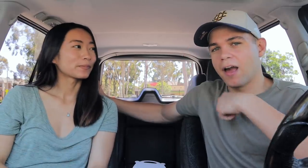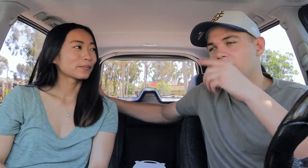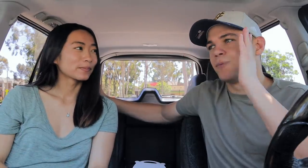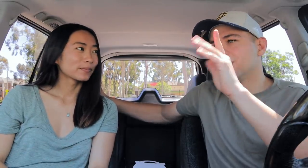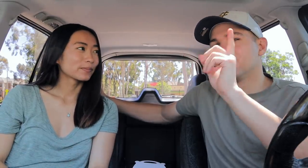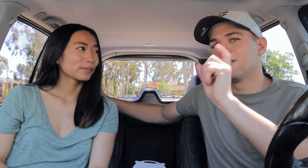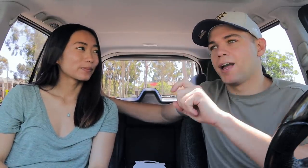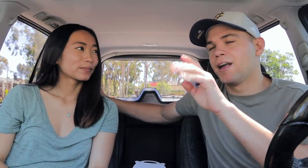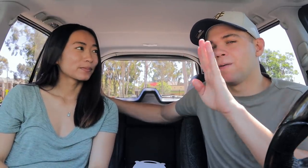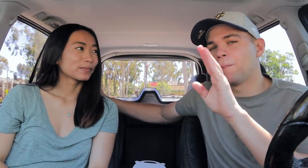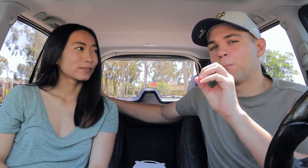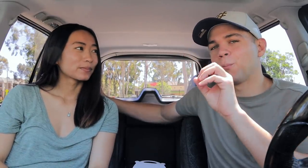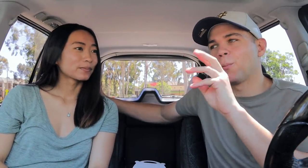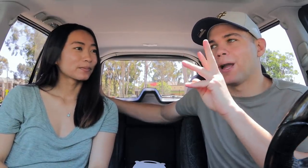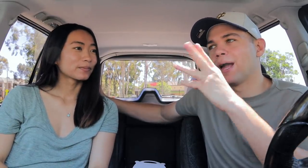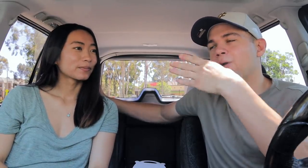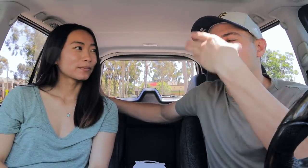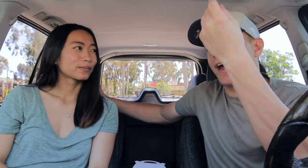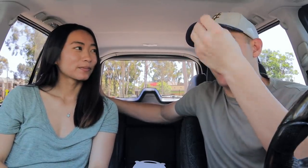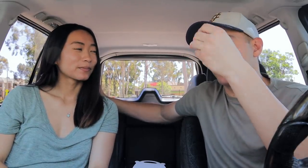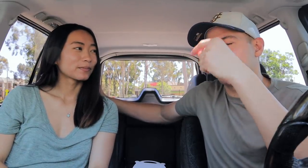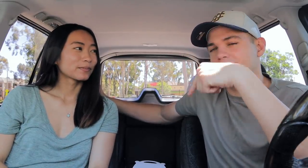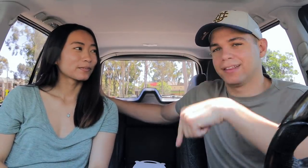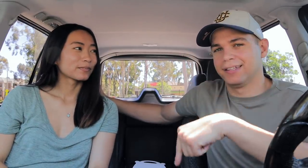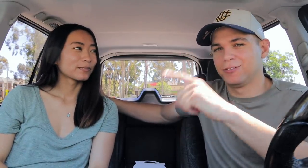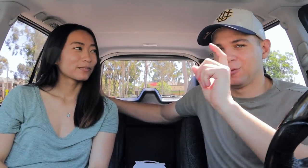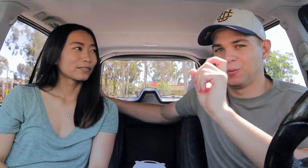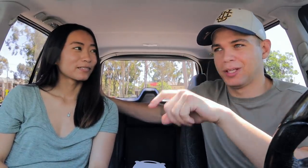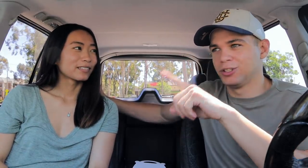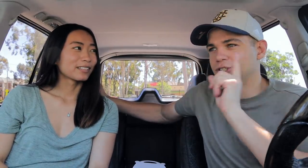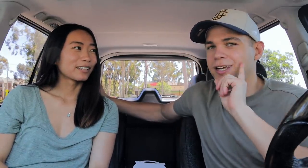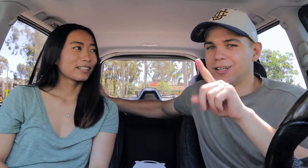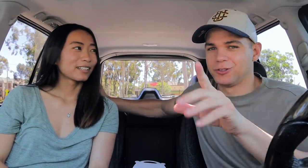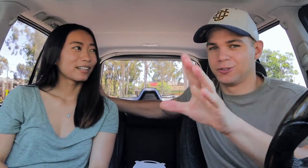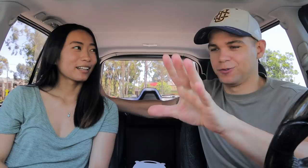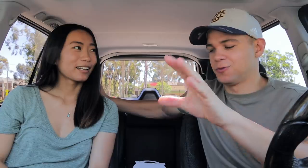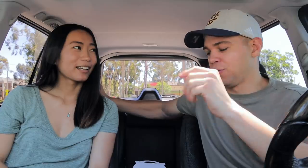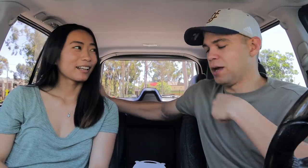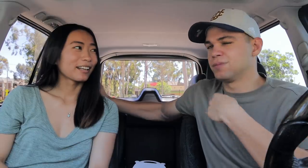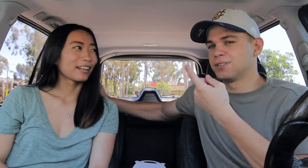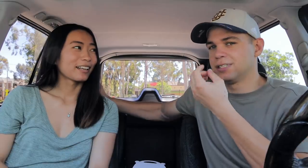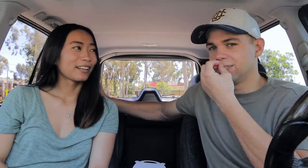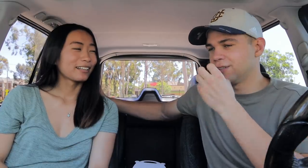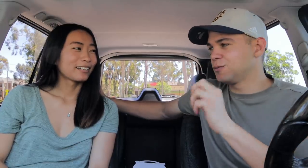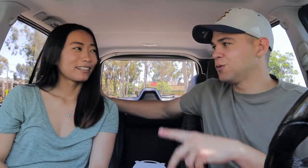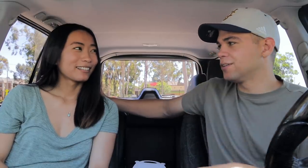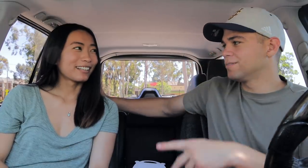I will have to bow out of this Q&A. So I'm going to eat okay.